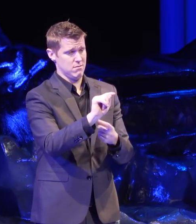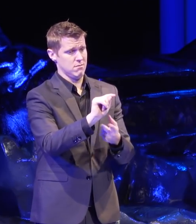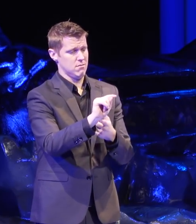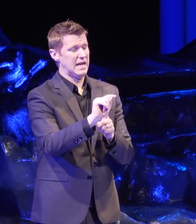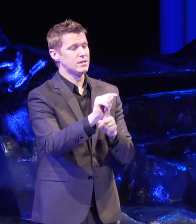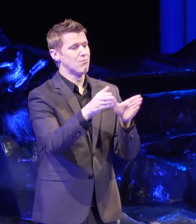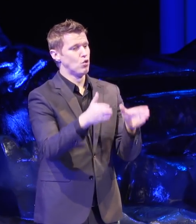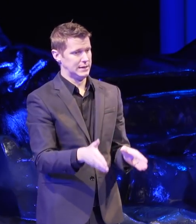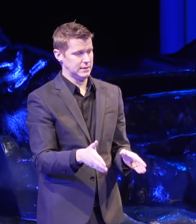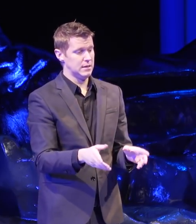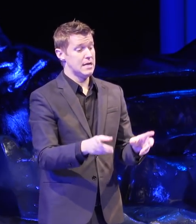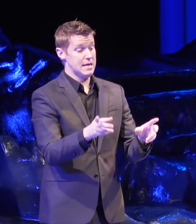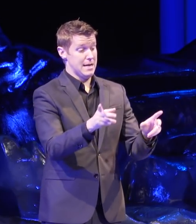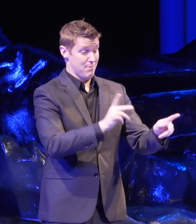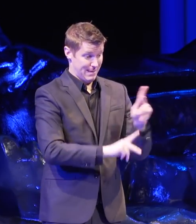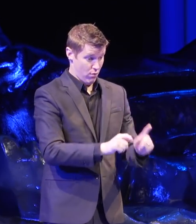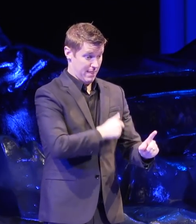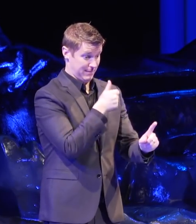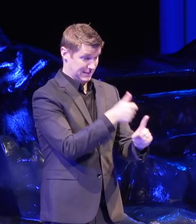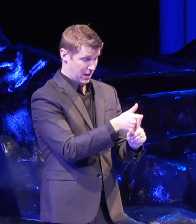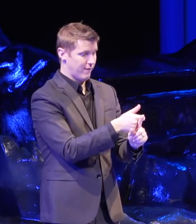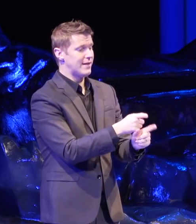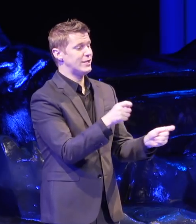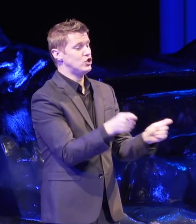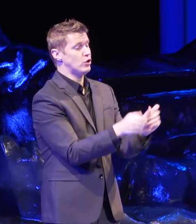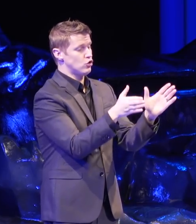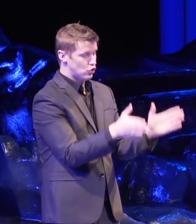People are both the changers and the changees.